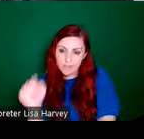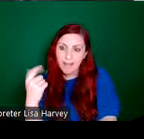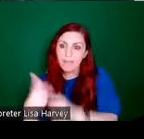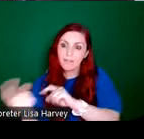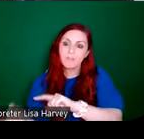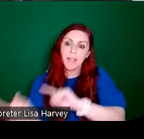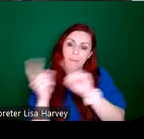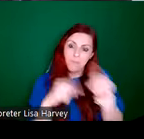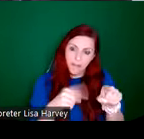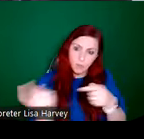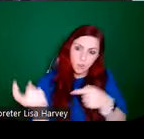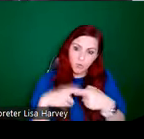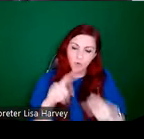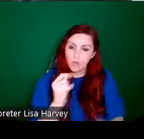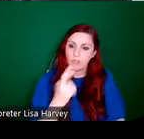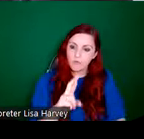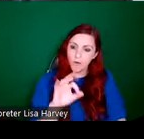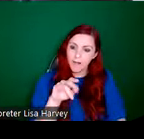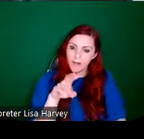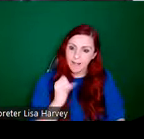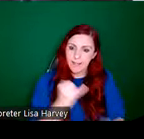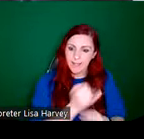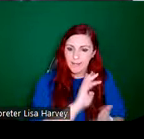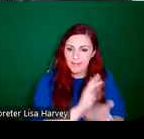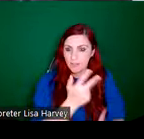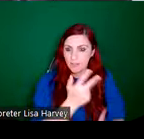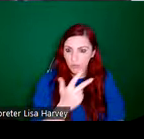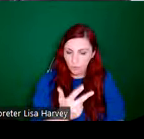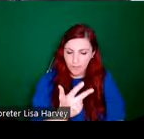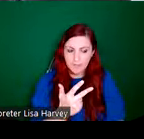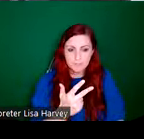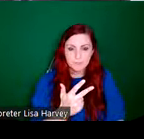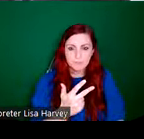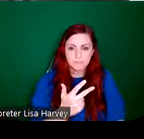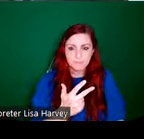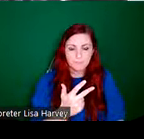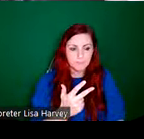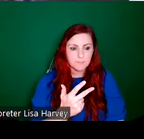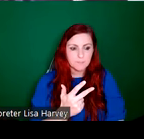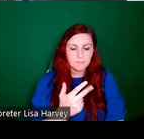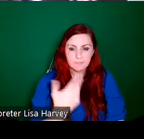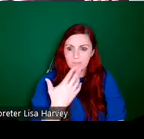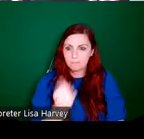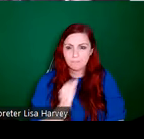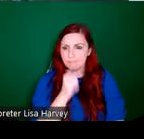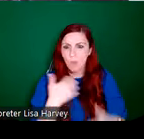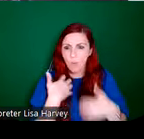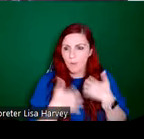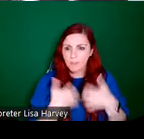into An Túr Ghloine then in 1933. And she had no interest in the kind of acid